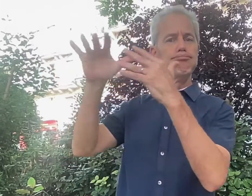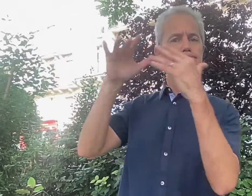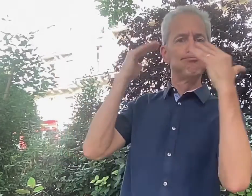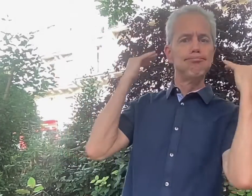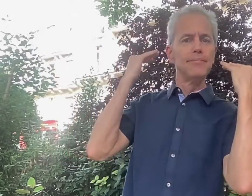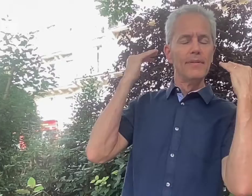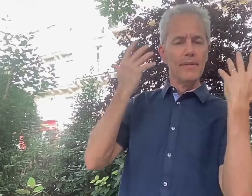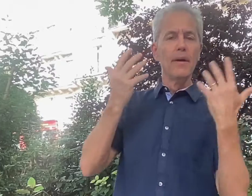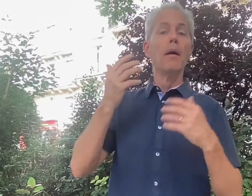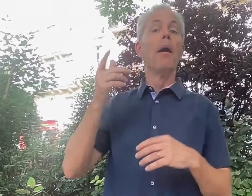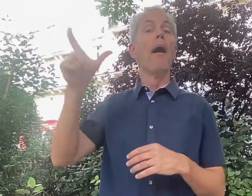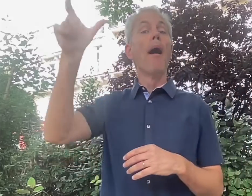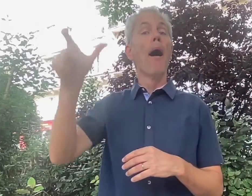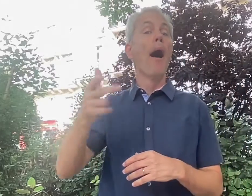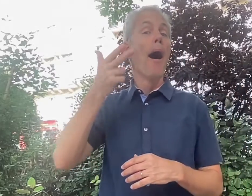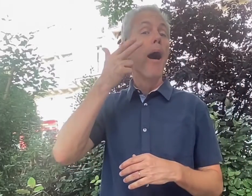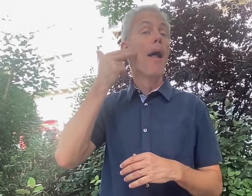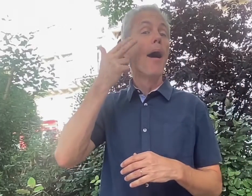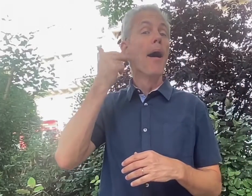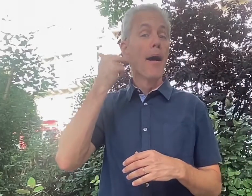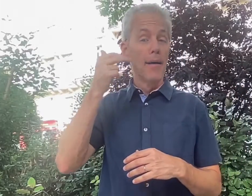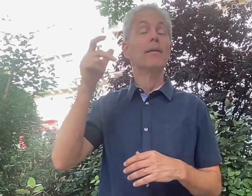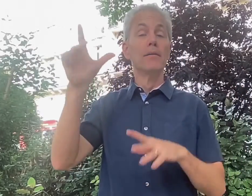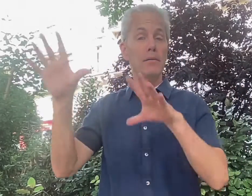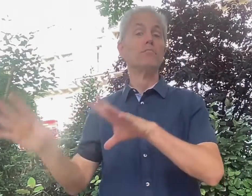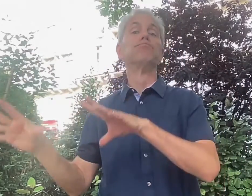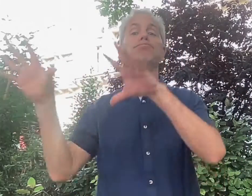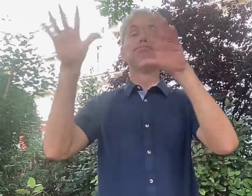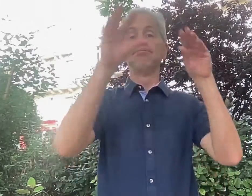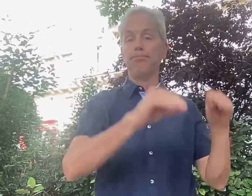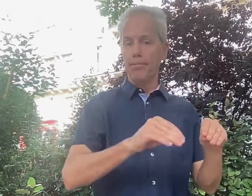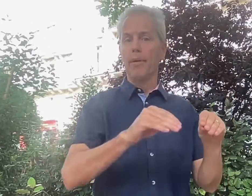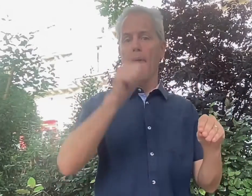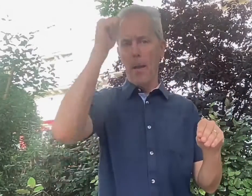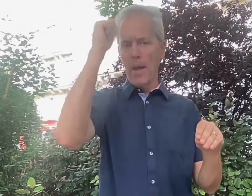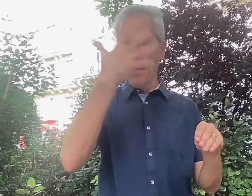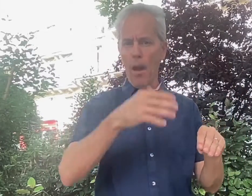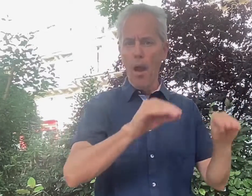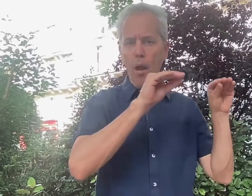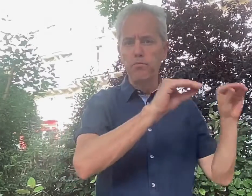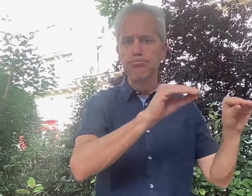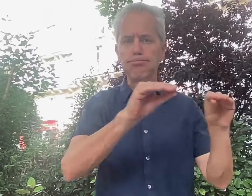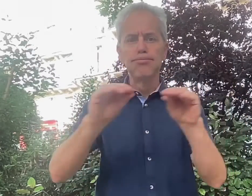It was brought over by a man named Clerc who moved from France to the U.S.